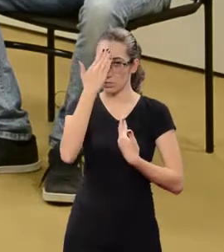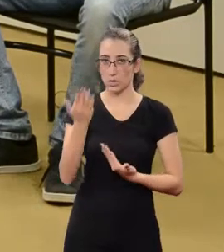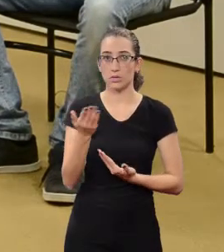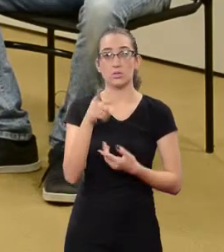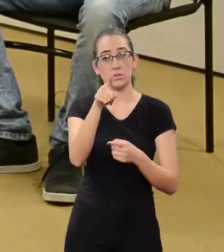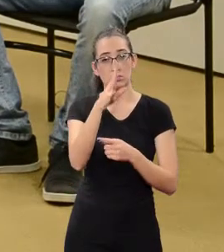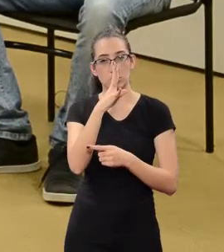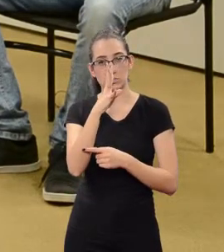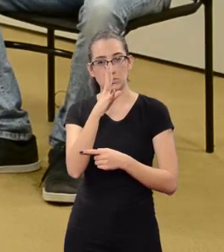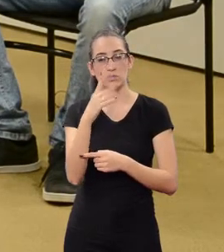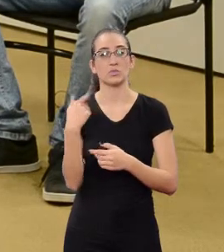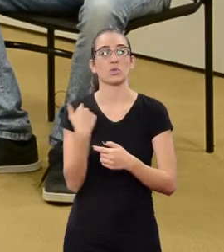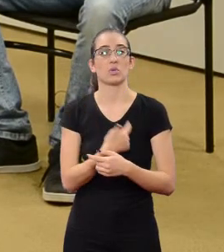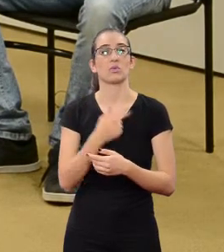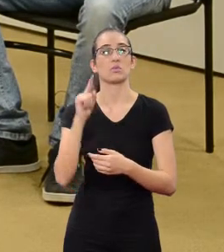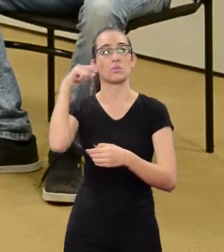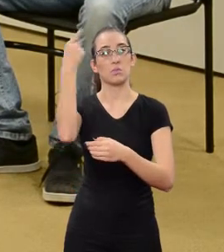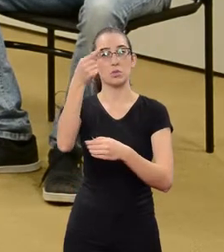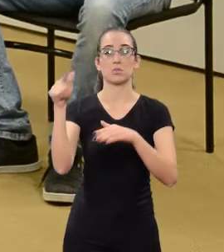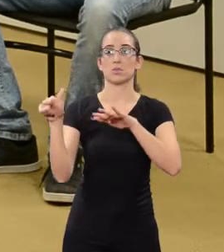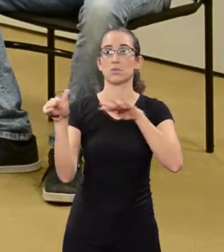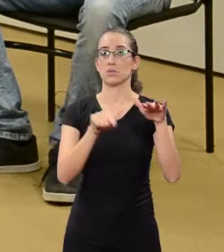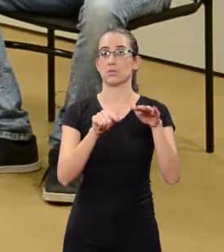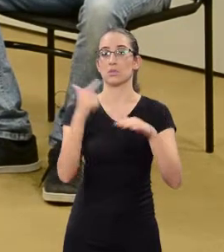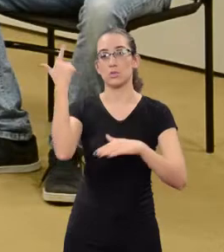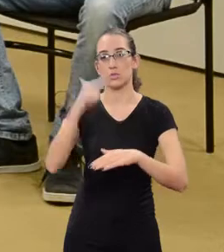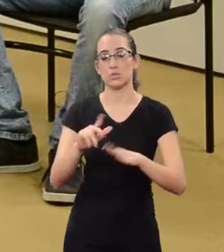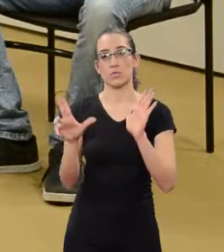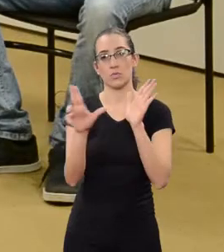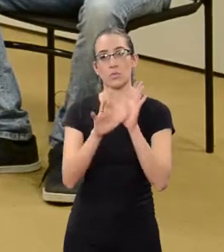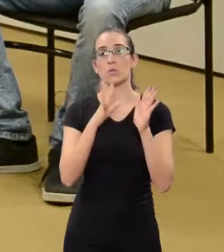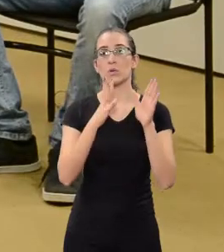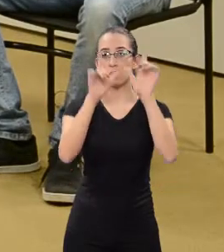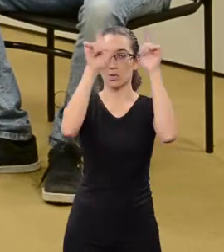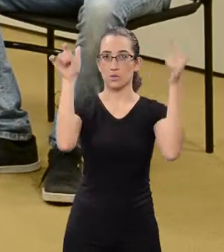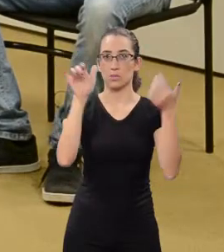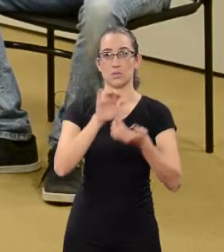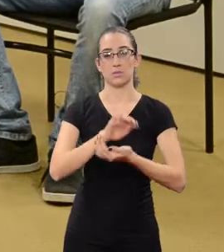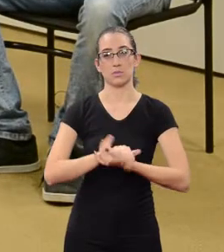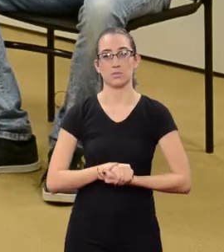Thank you for your audience and we'll meet again next week here at ULBRA's Concept.